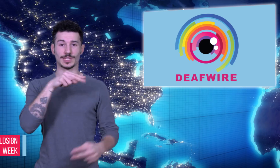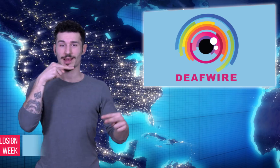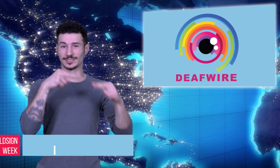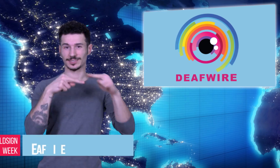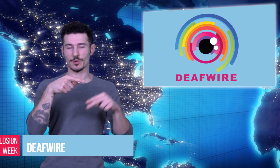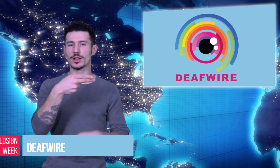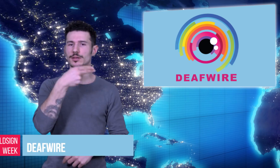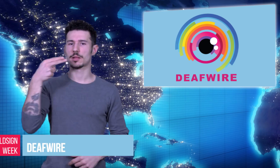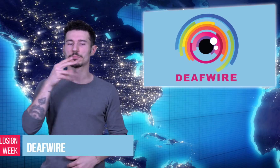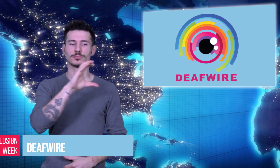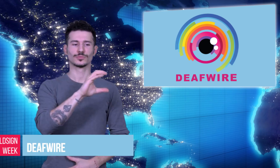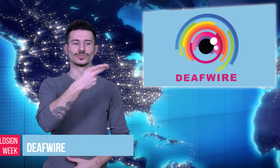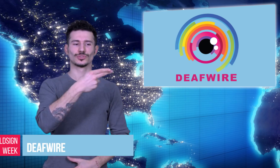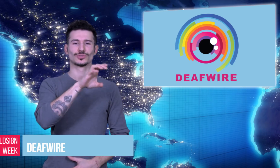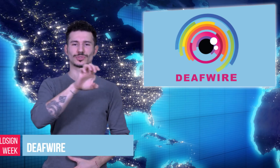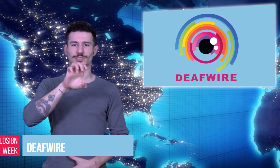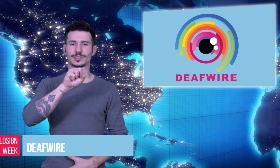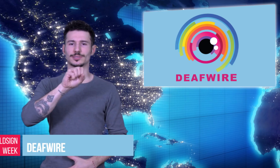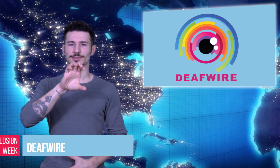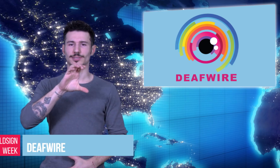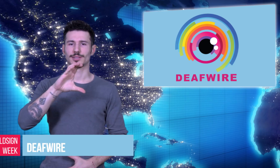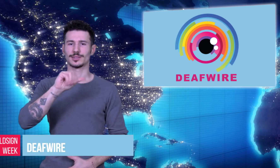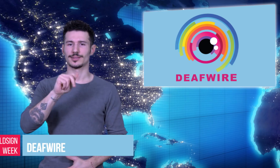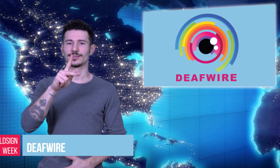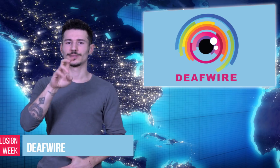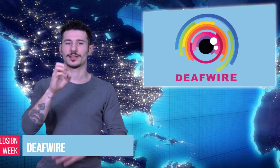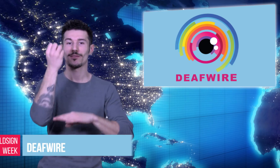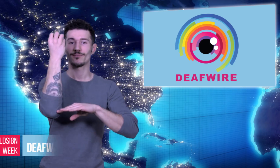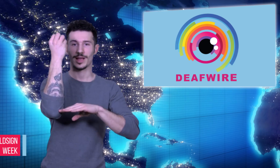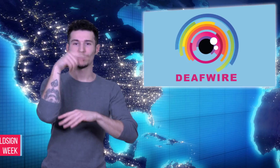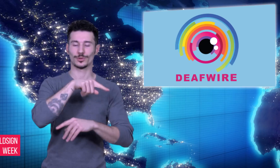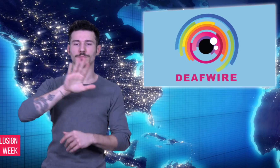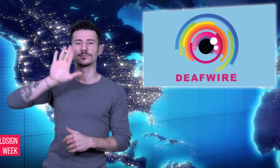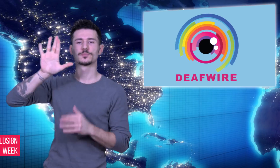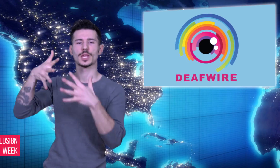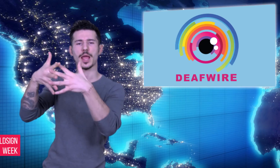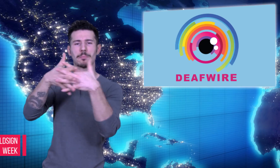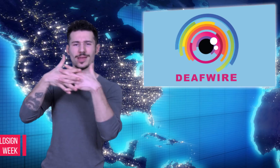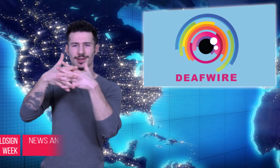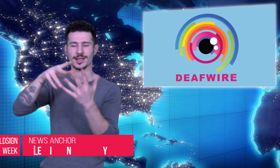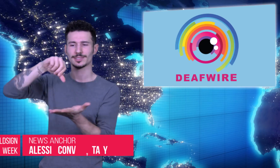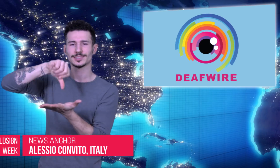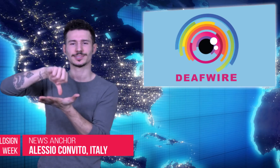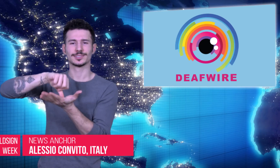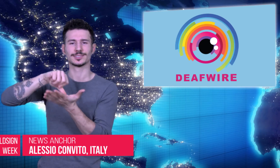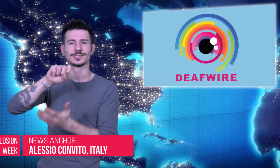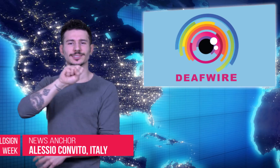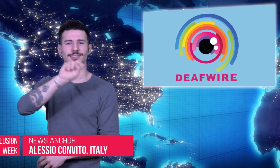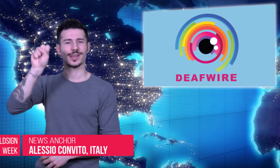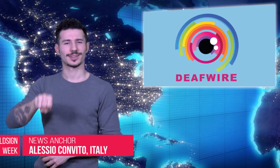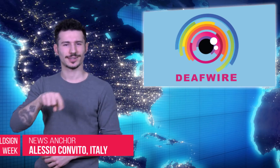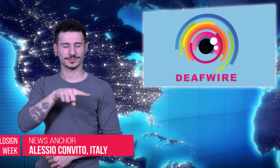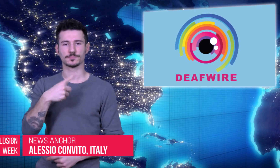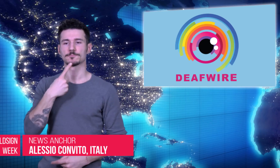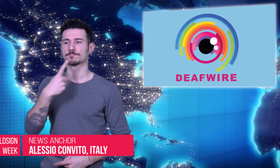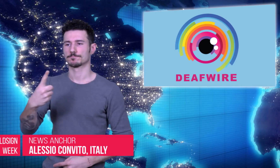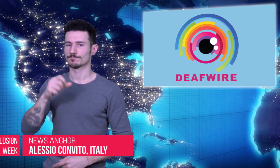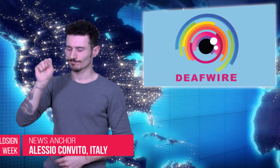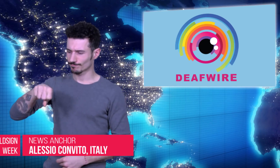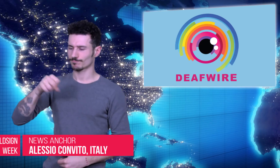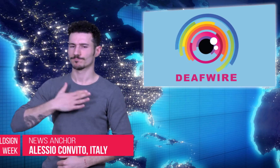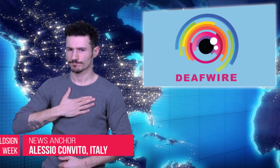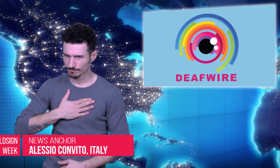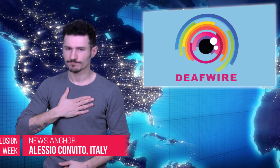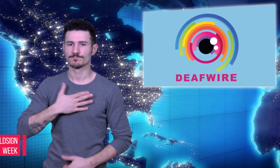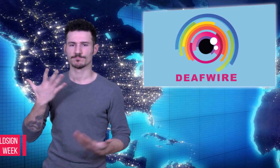Alessio: Cheesecake Factory loses USA discrimination case